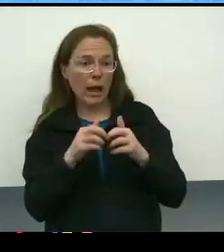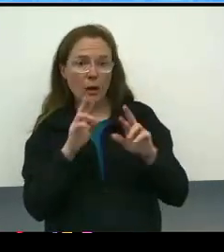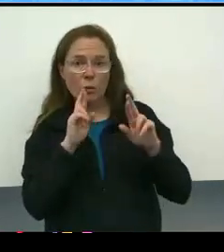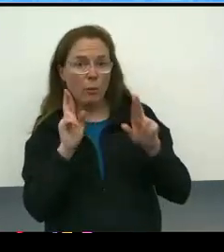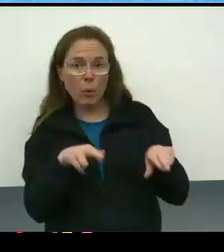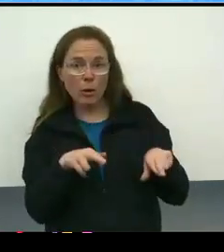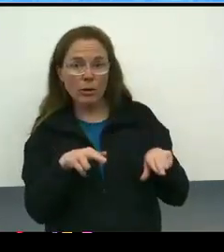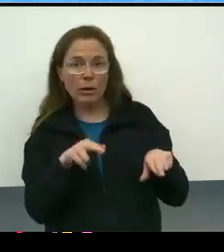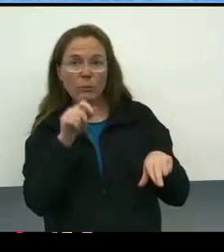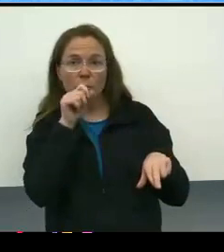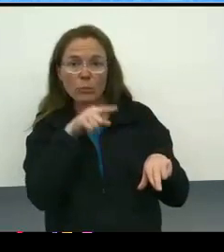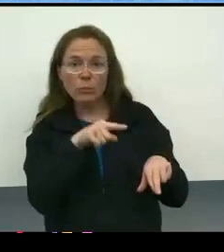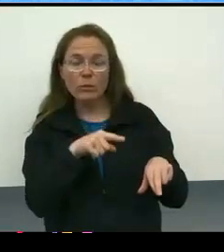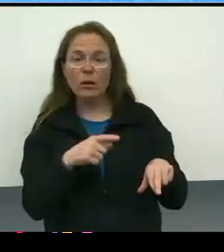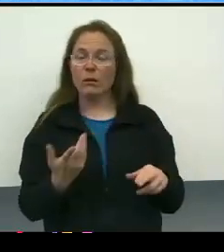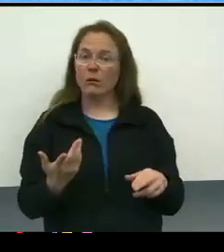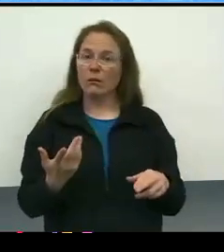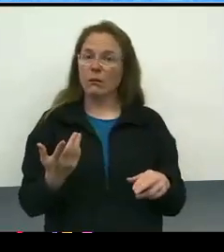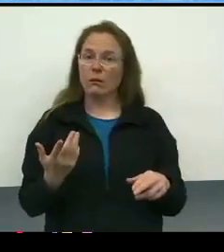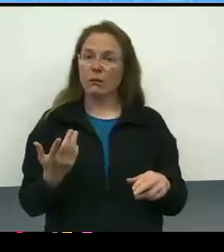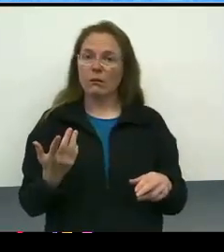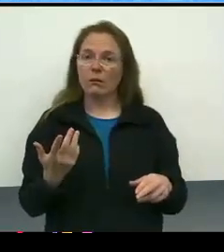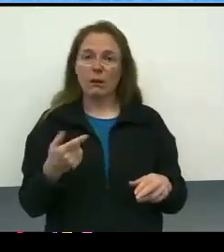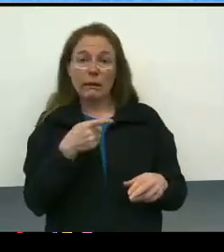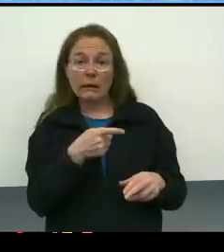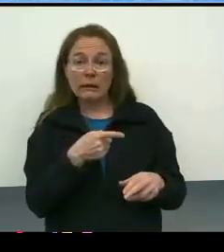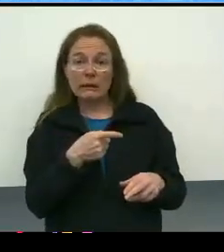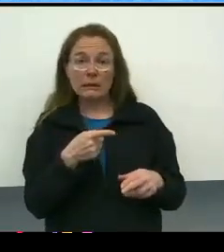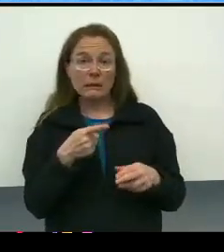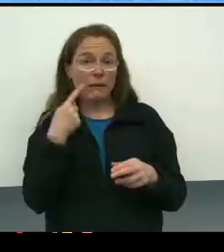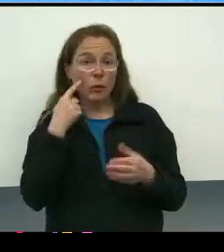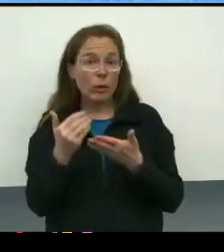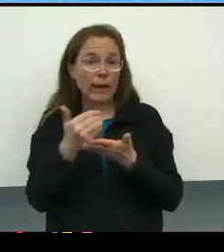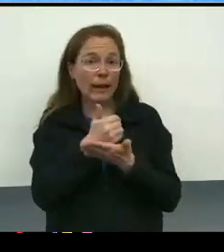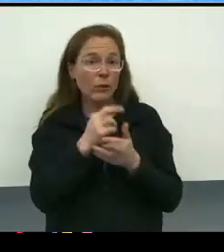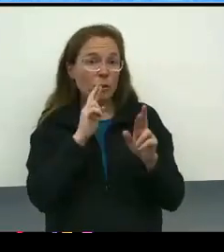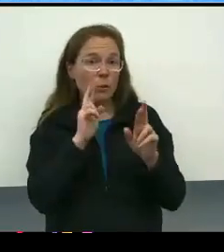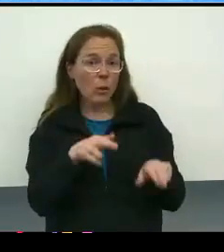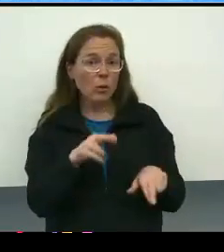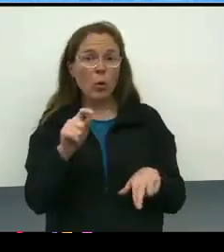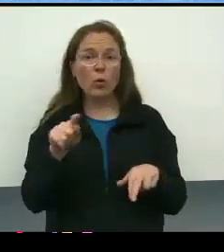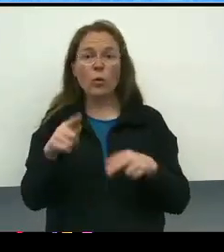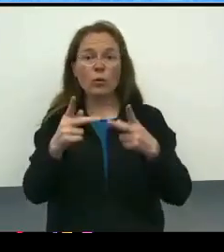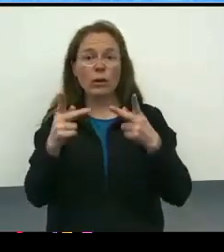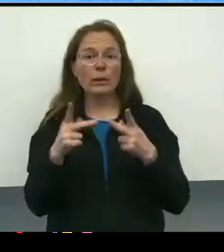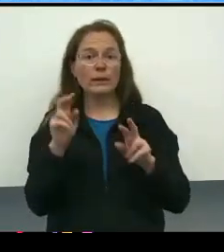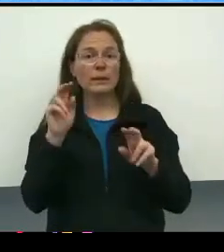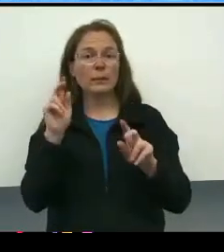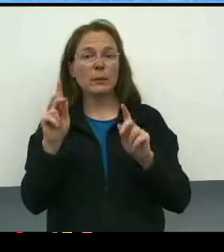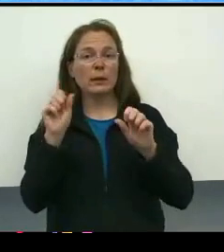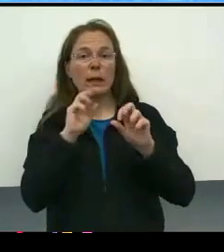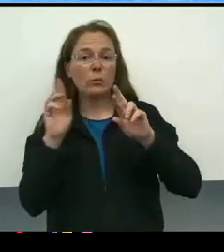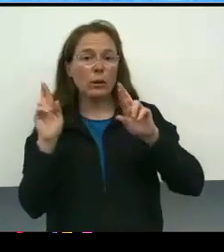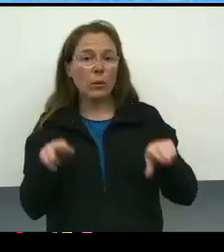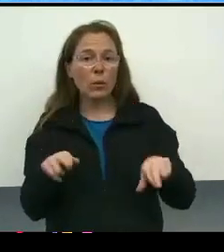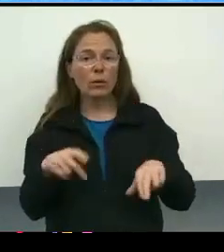one of the questions is, is it a mechanism to gather reports or is it the only place that people will report, and what is the trauma-informed answer